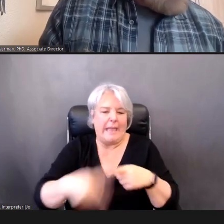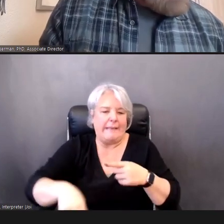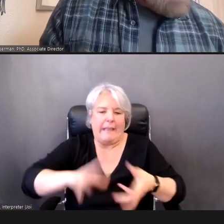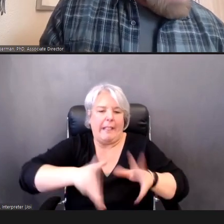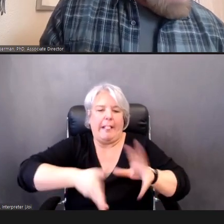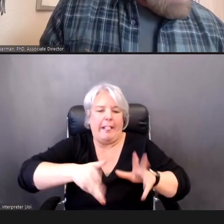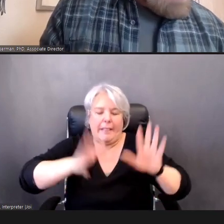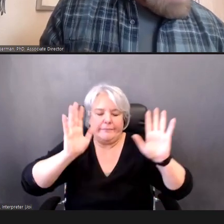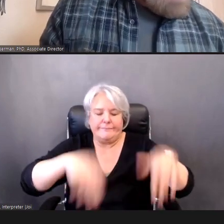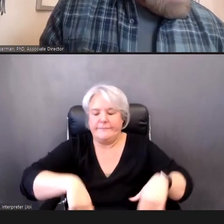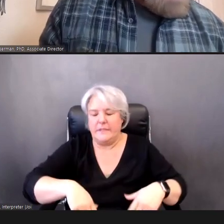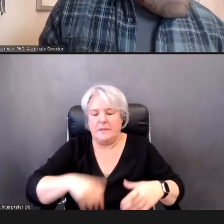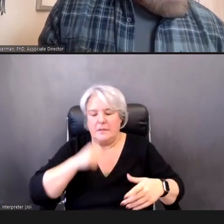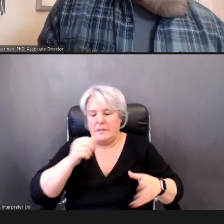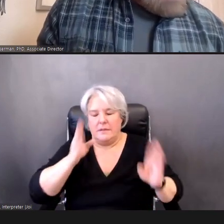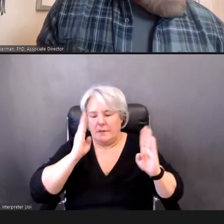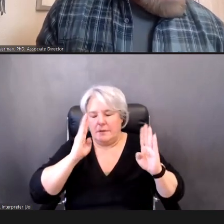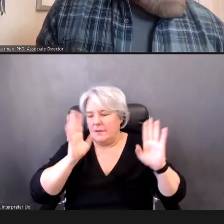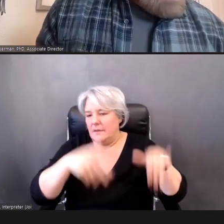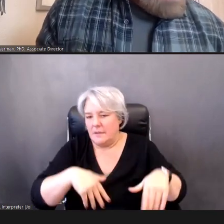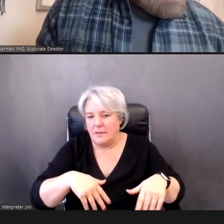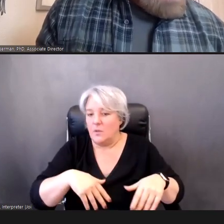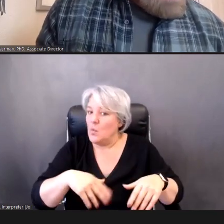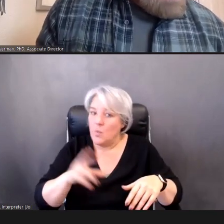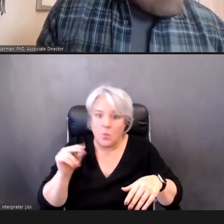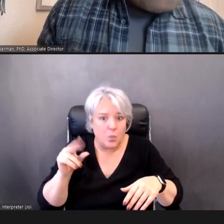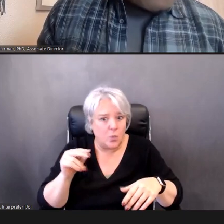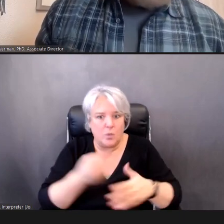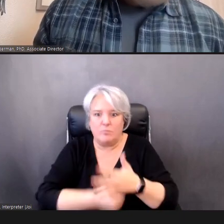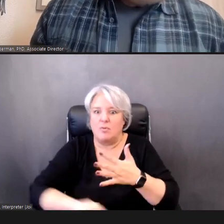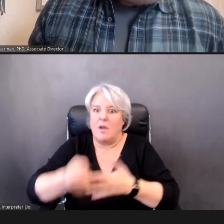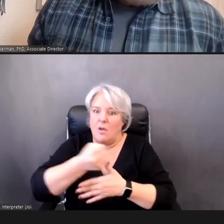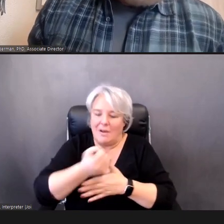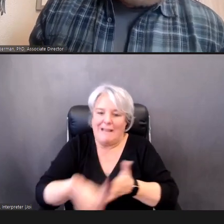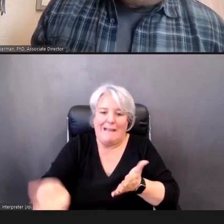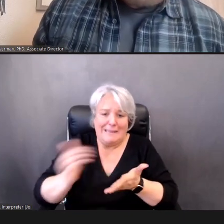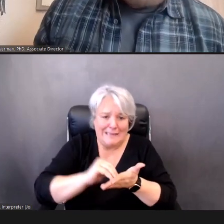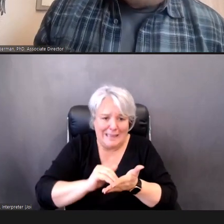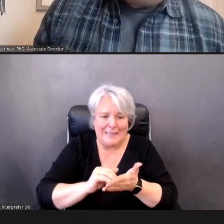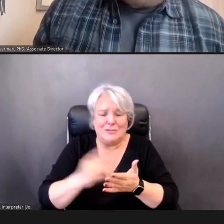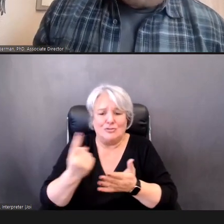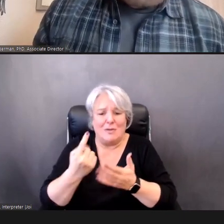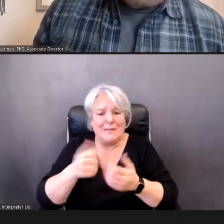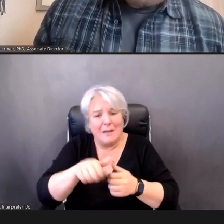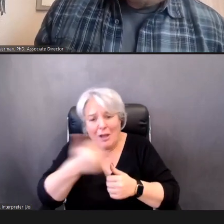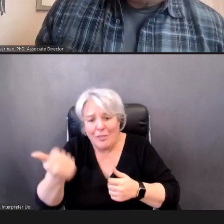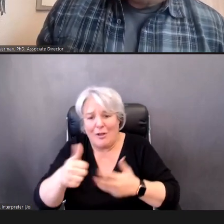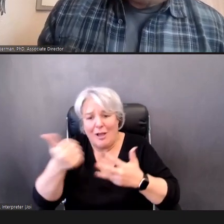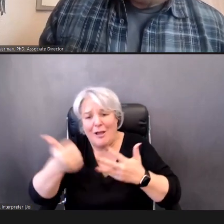and simply conclude that they can't be screened without doing something else. So whether that is screening with OAE or making a referral to an